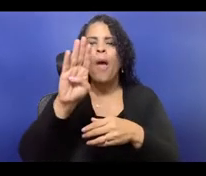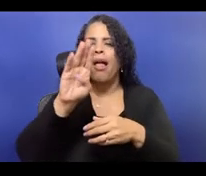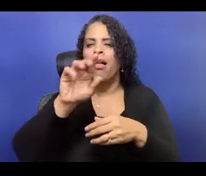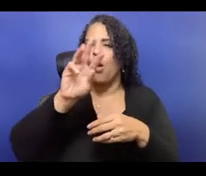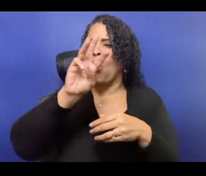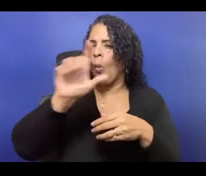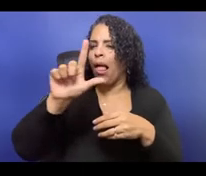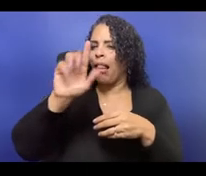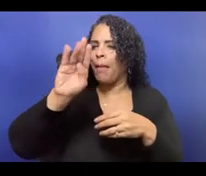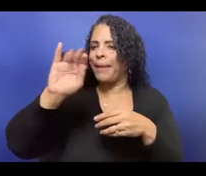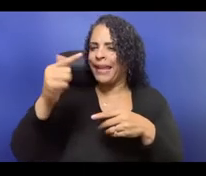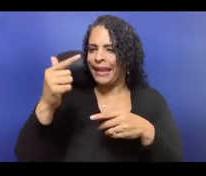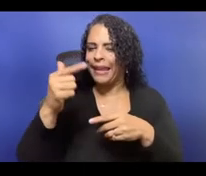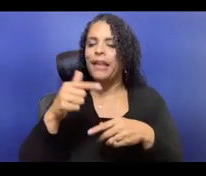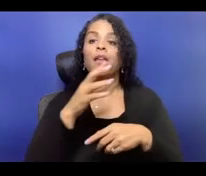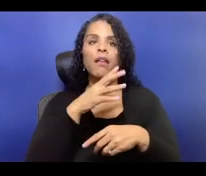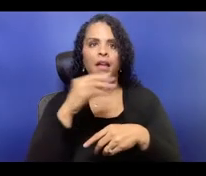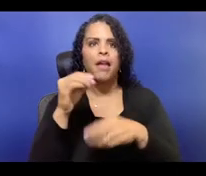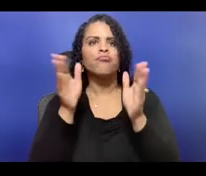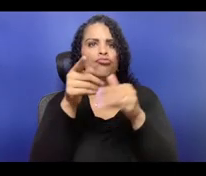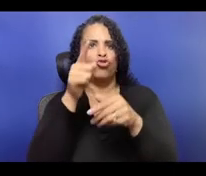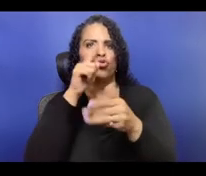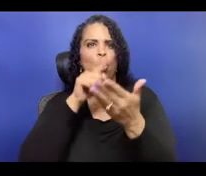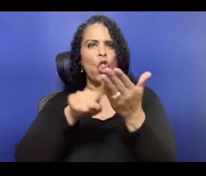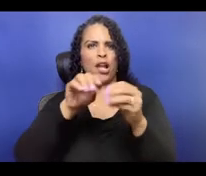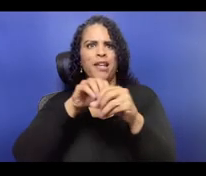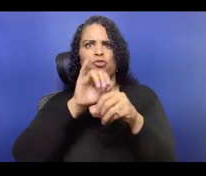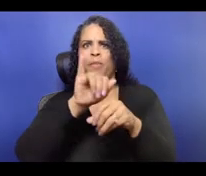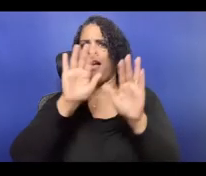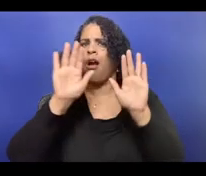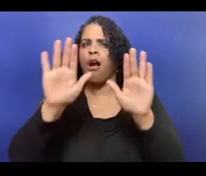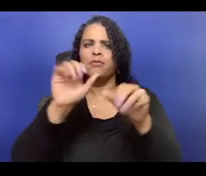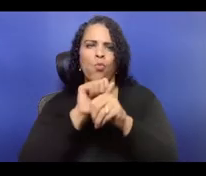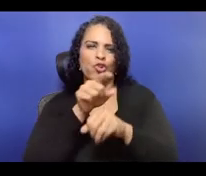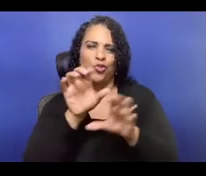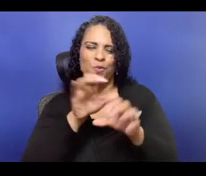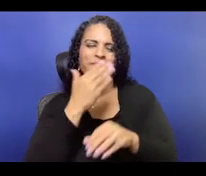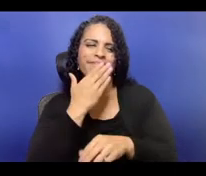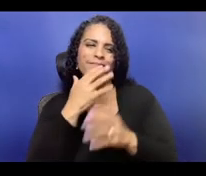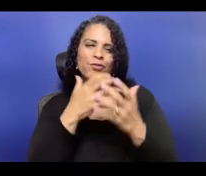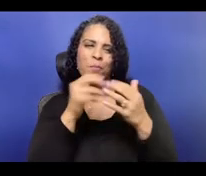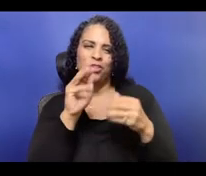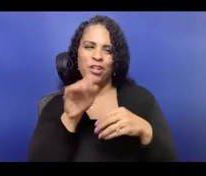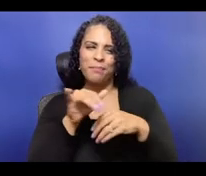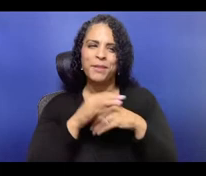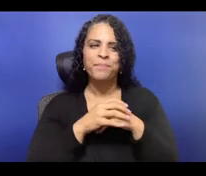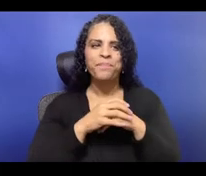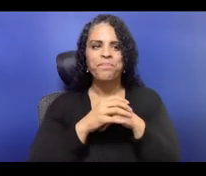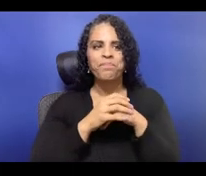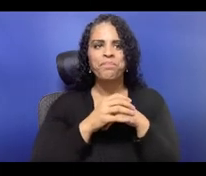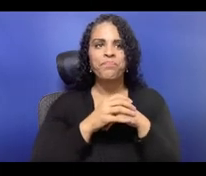disability-plus working group, a working group that's working on intersectional writers and other projects.